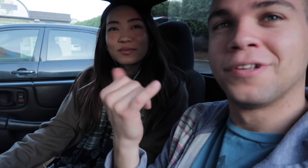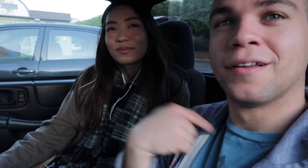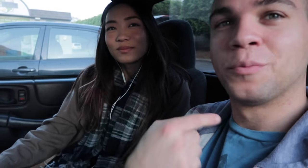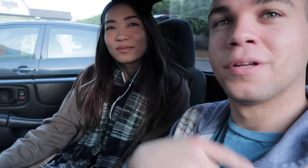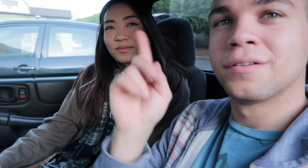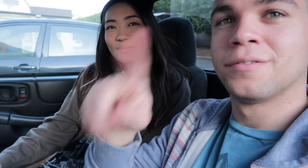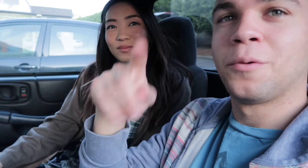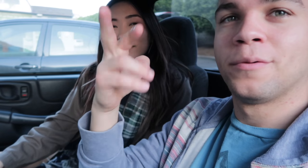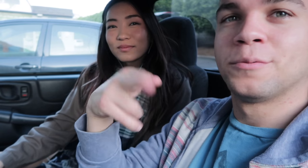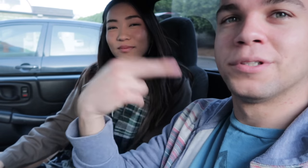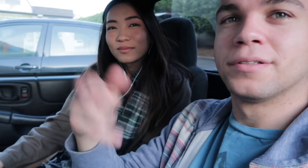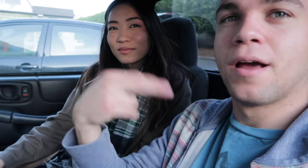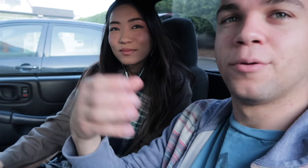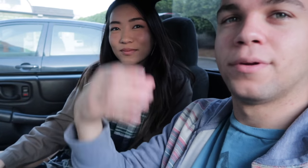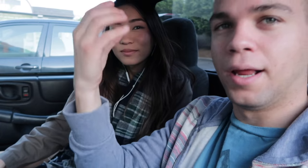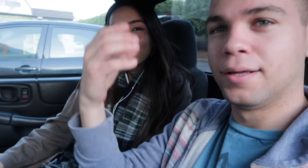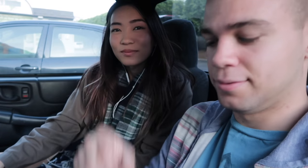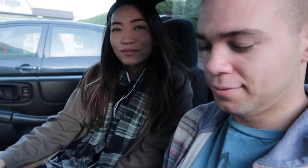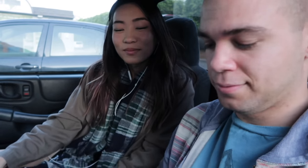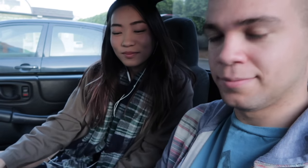today we are going to recycle cans